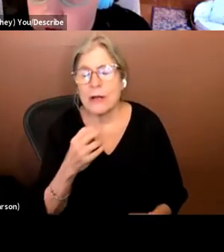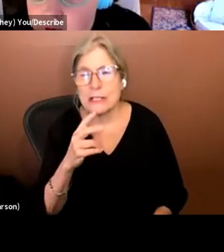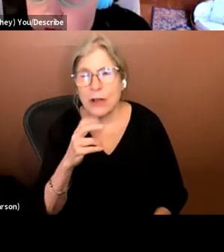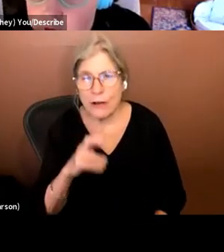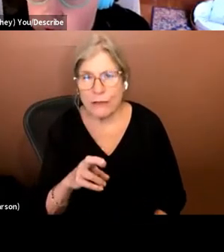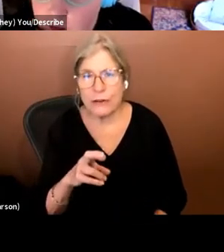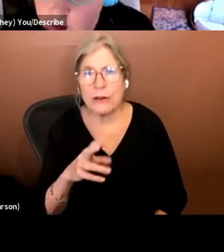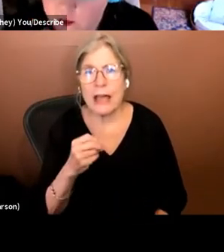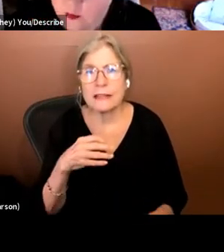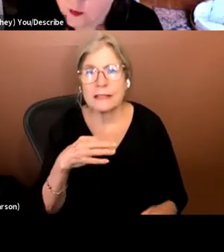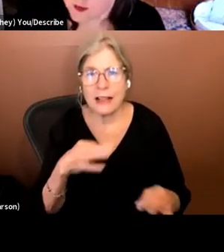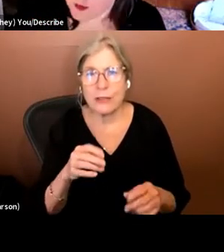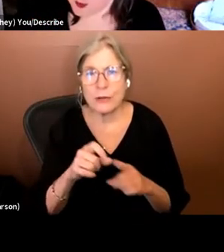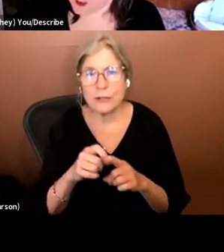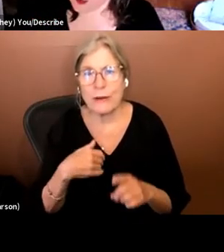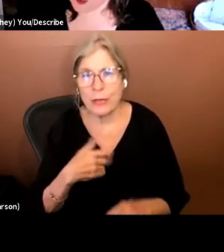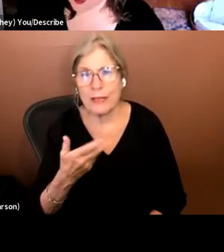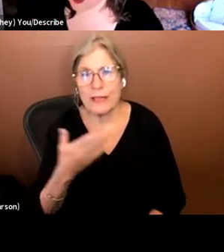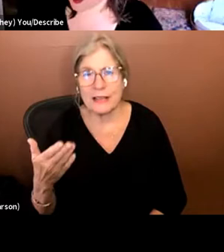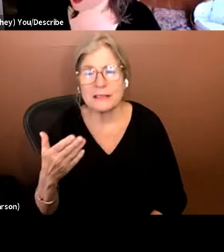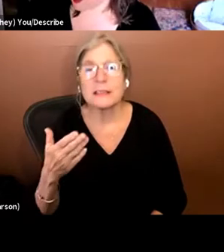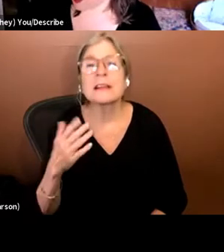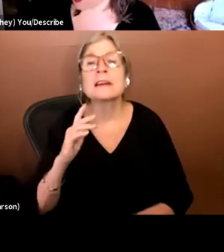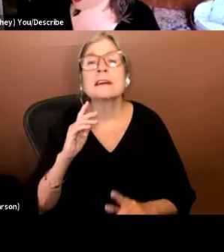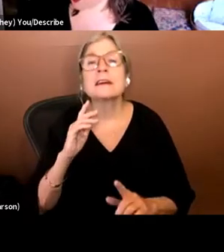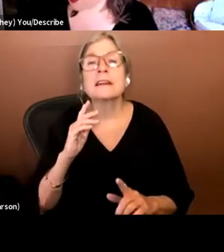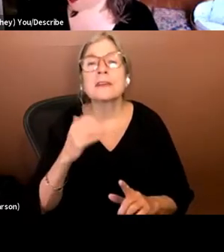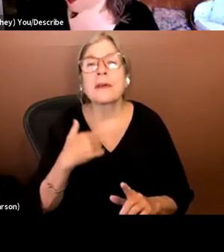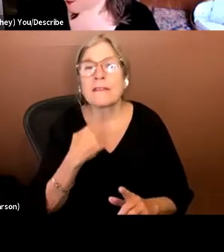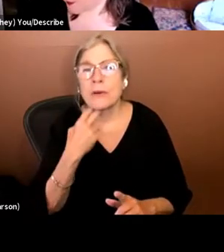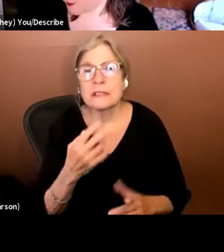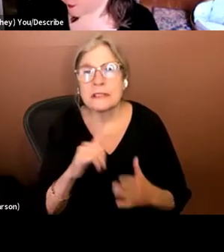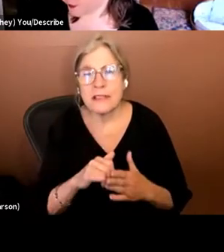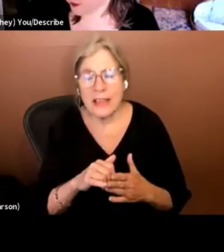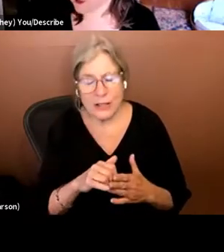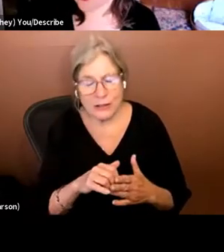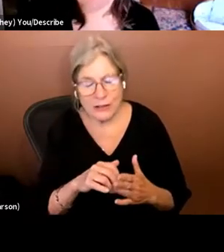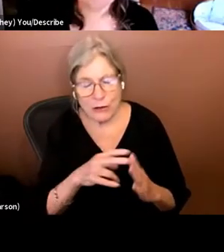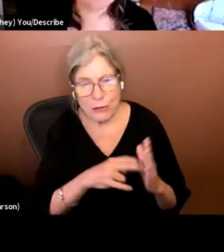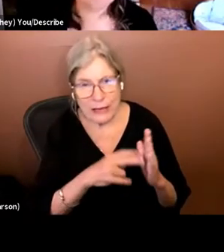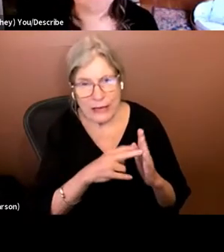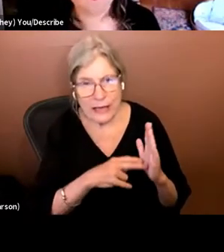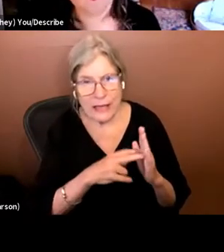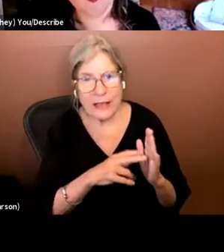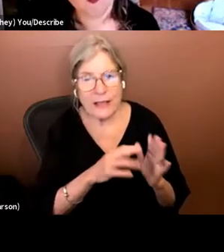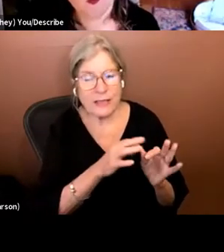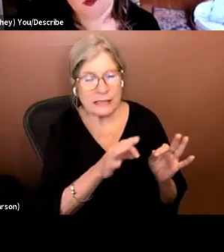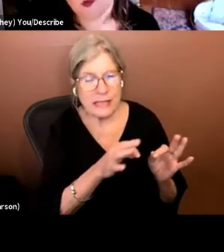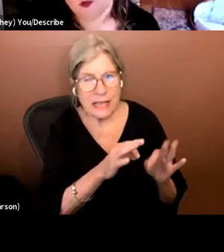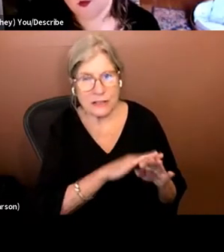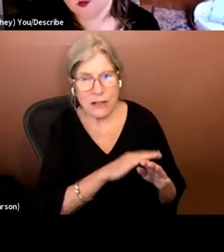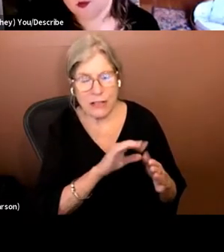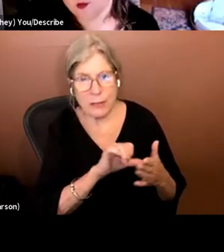word. You have three things. You have voices that you cast specifically that are reading the text that' s on the page. You have